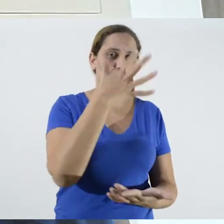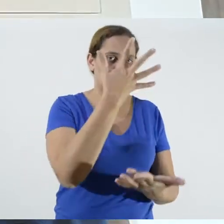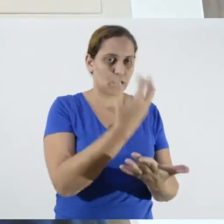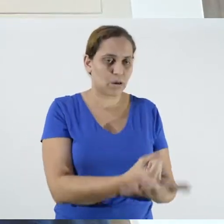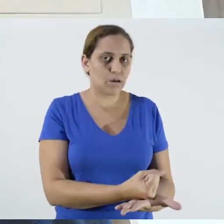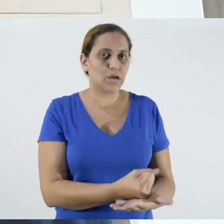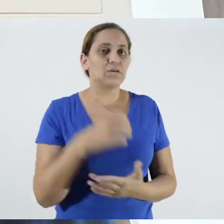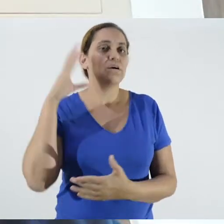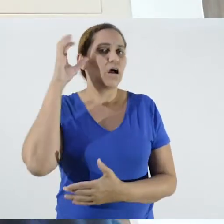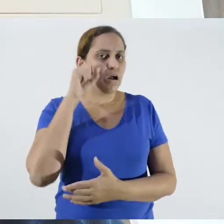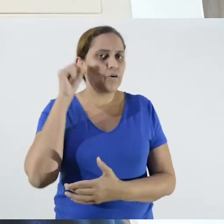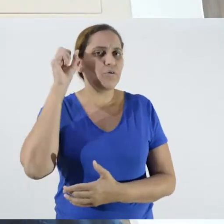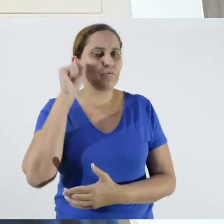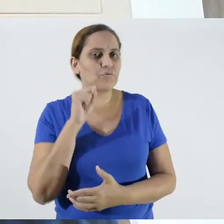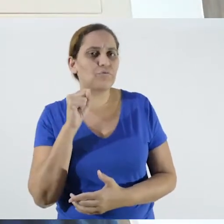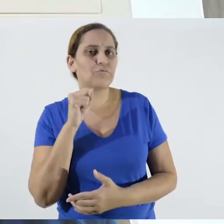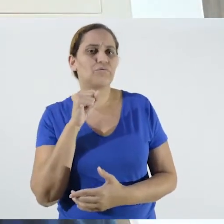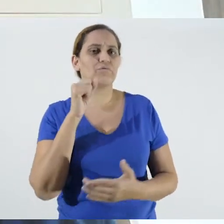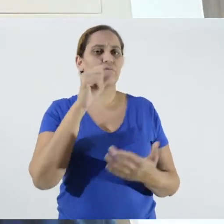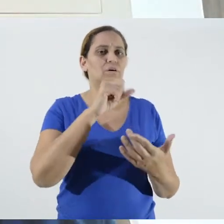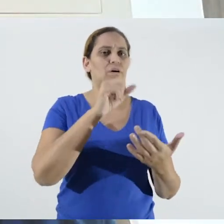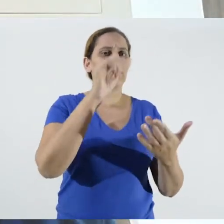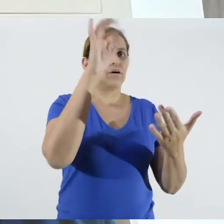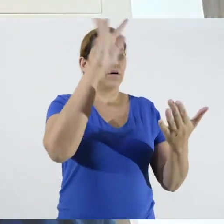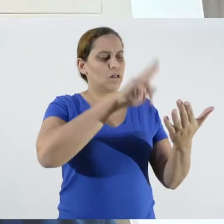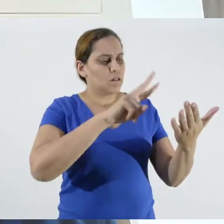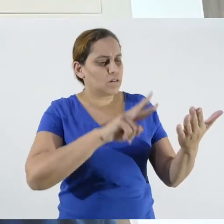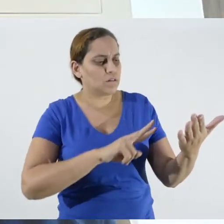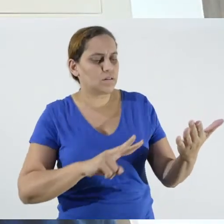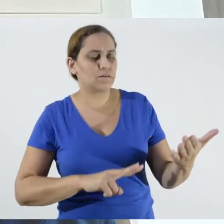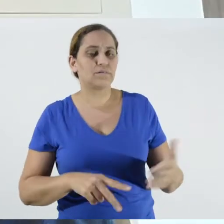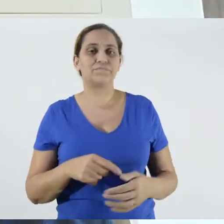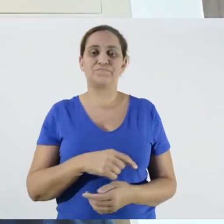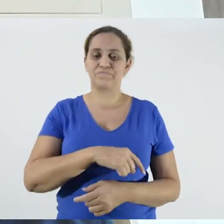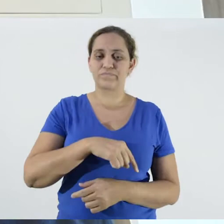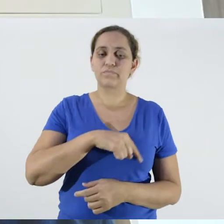So, we did this project, this material.